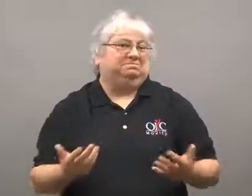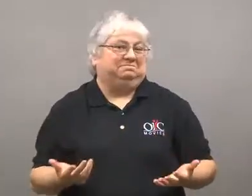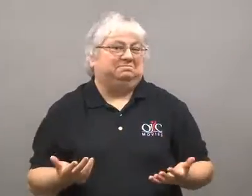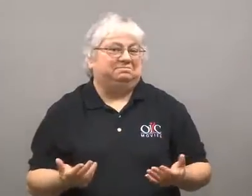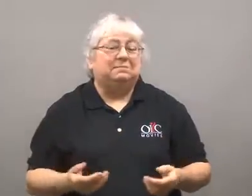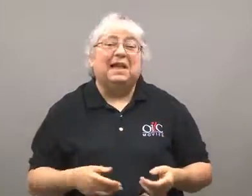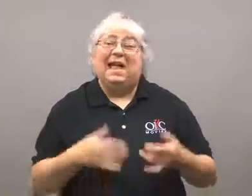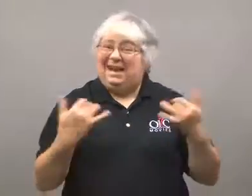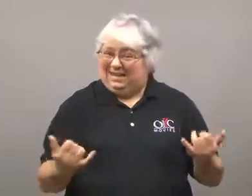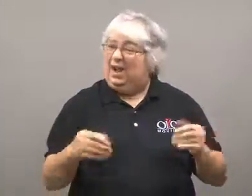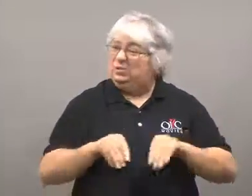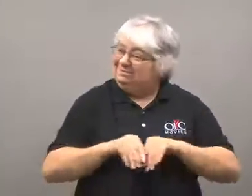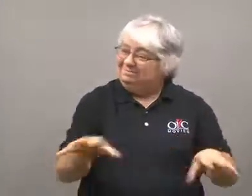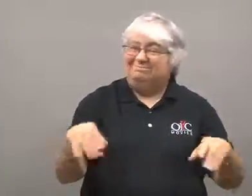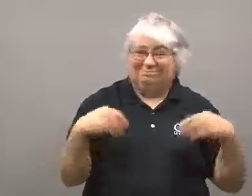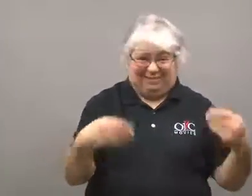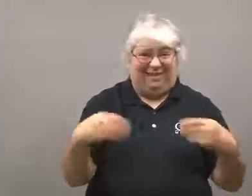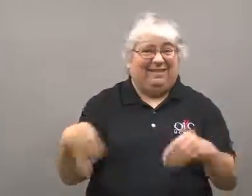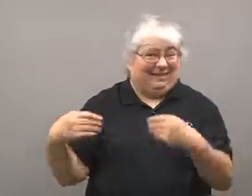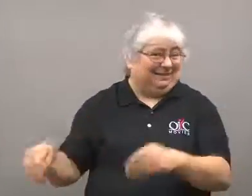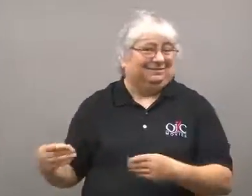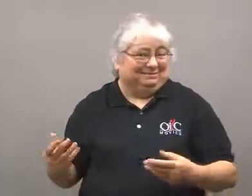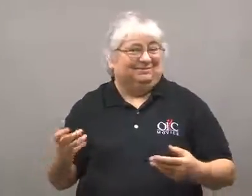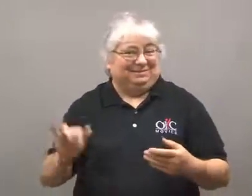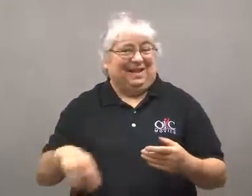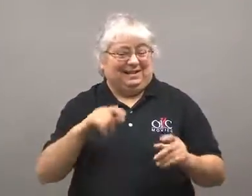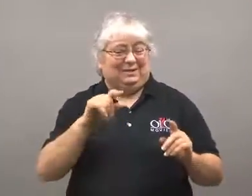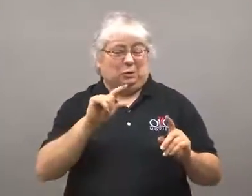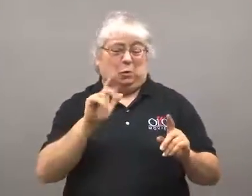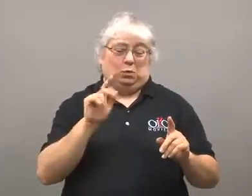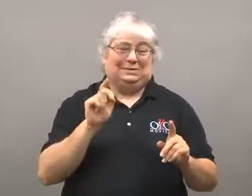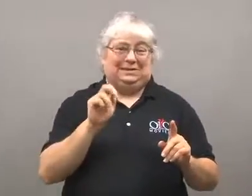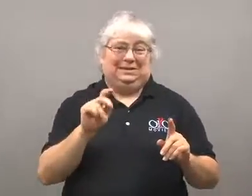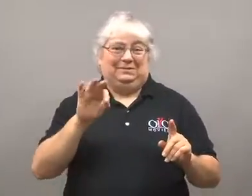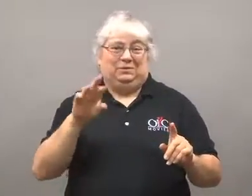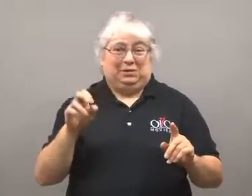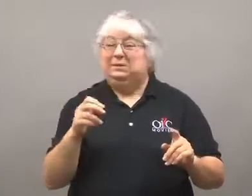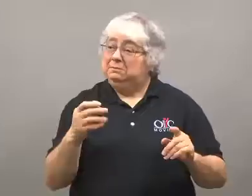With the increased availability of gluten-free products,